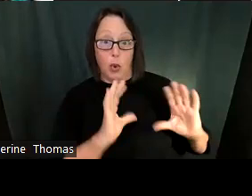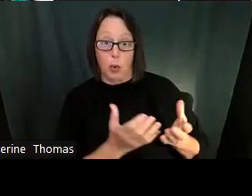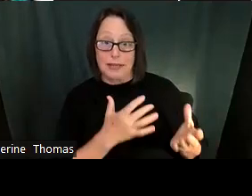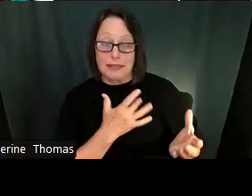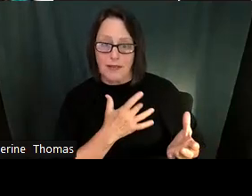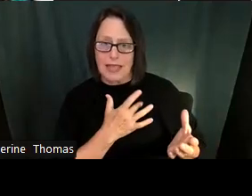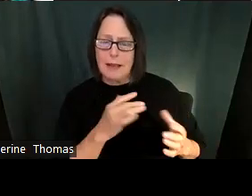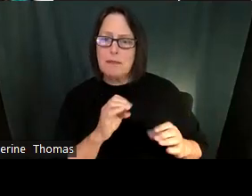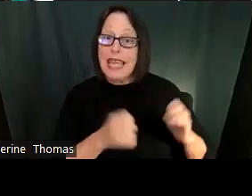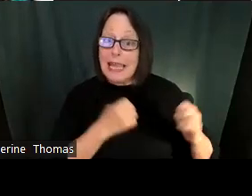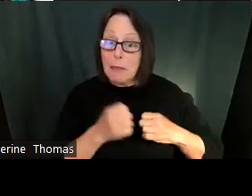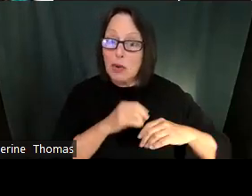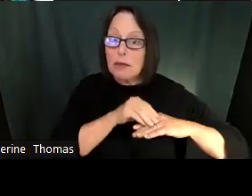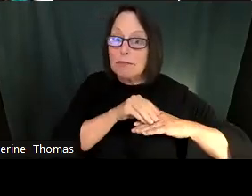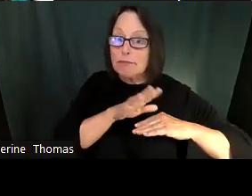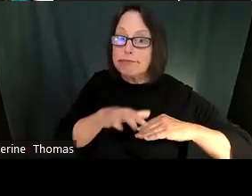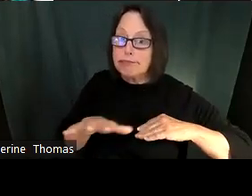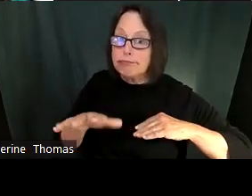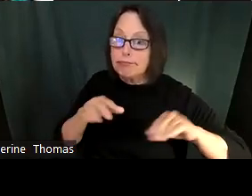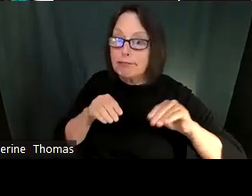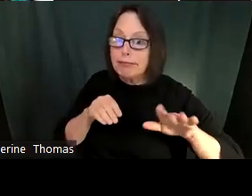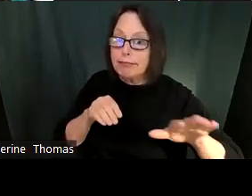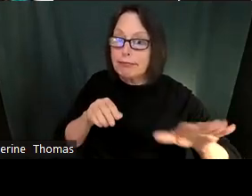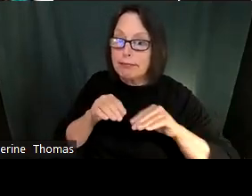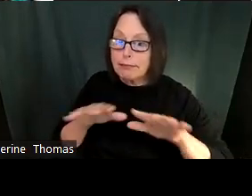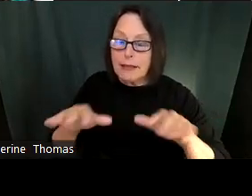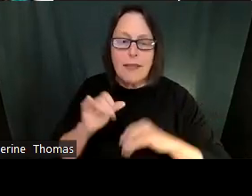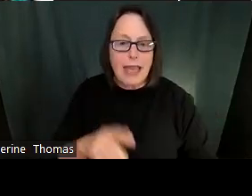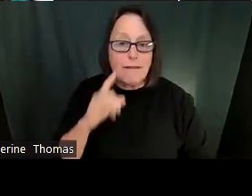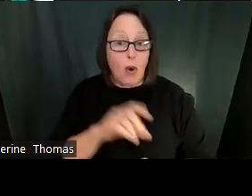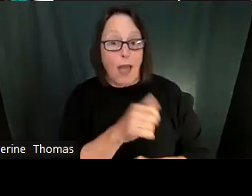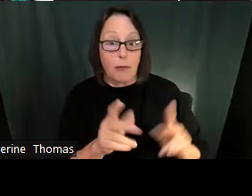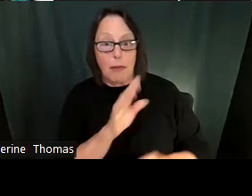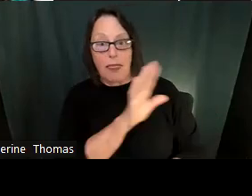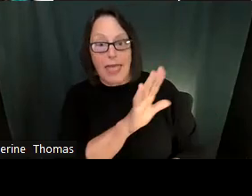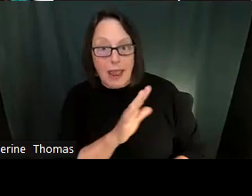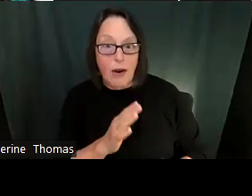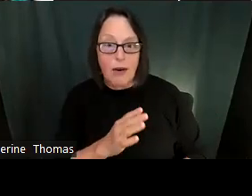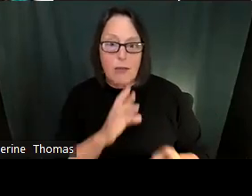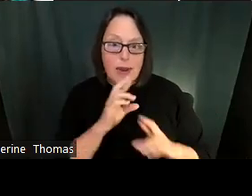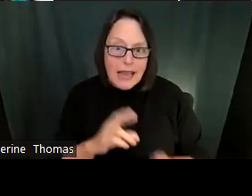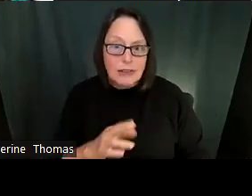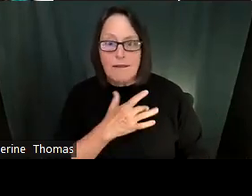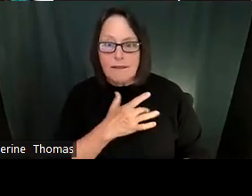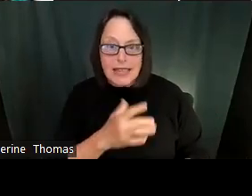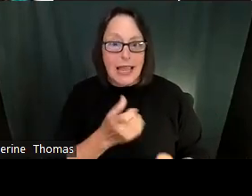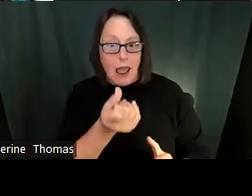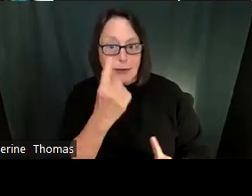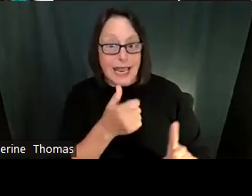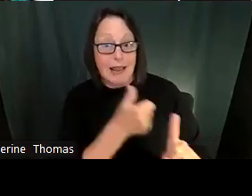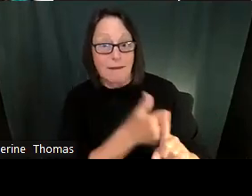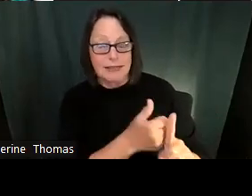So it's very hard to tell making which makes it individualized even though there is dependent upon our collective and group, right?